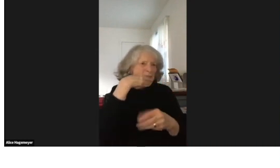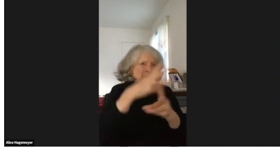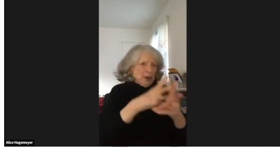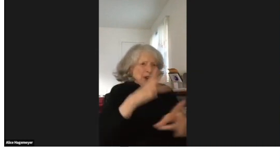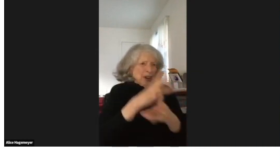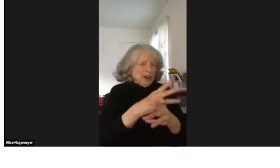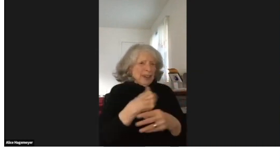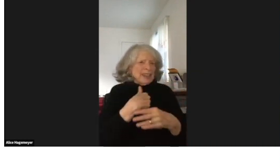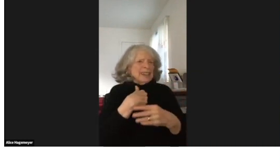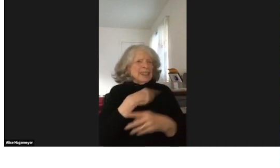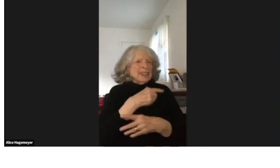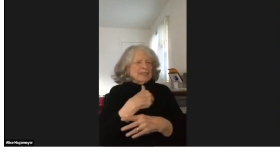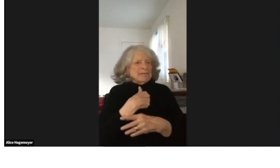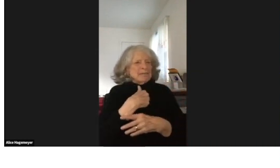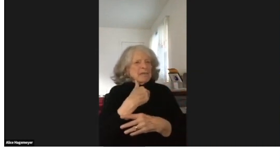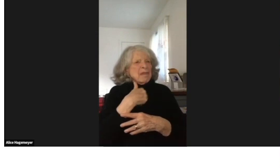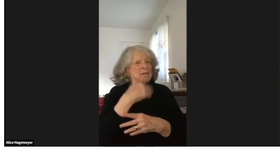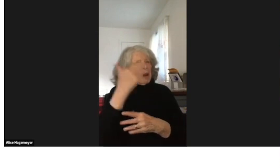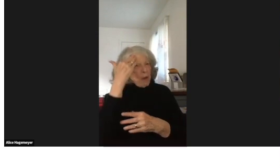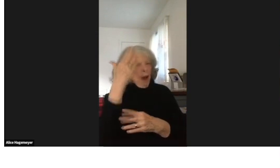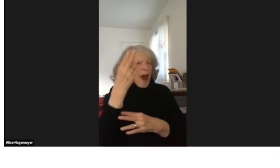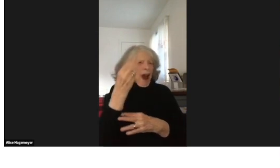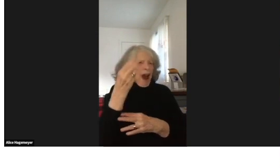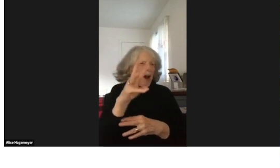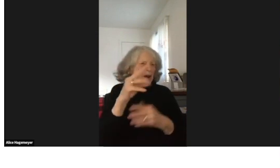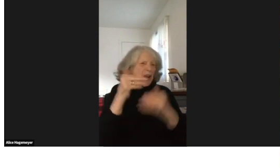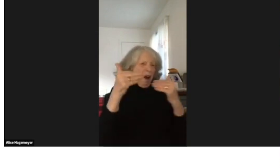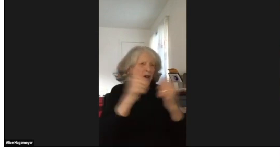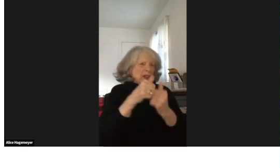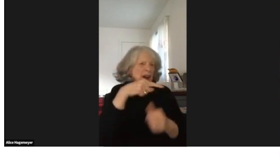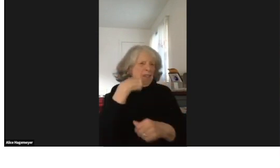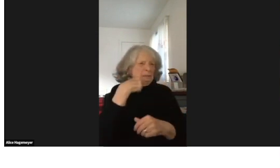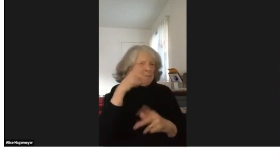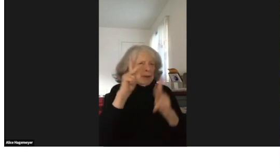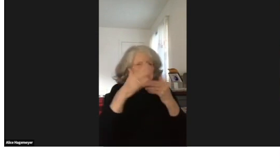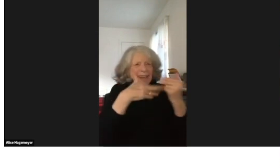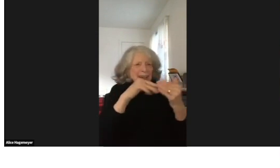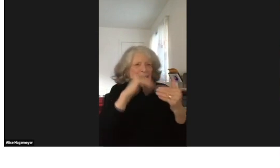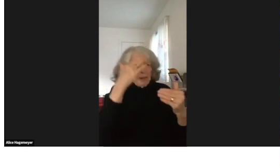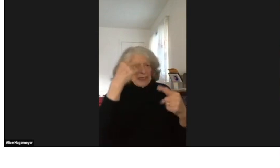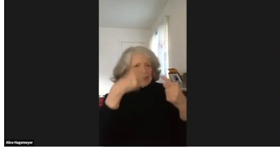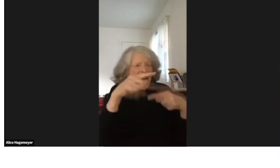I'm the only deaf person working in the hearing world.